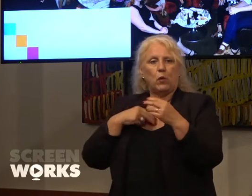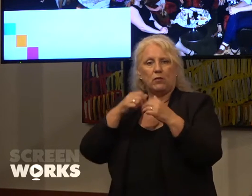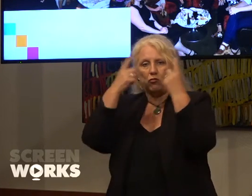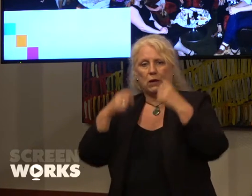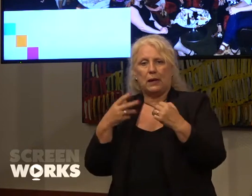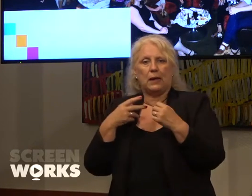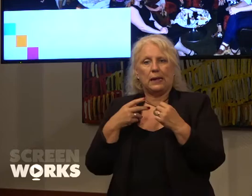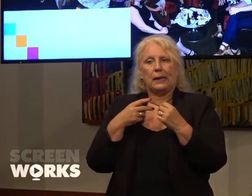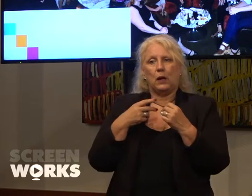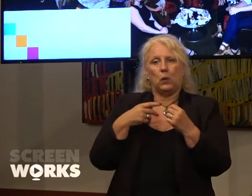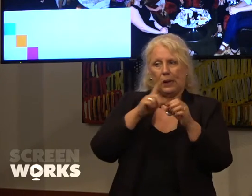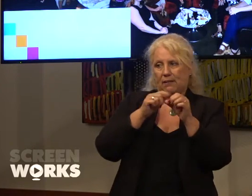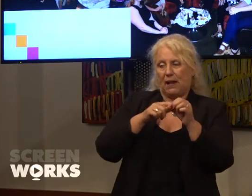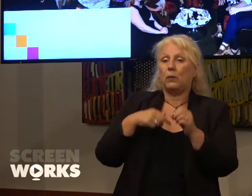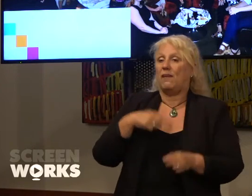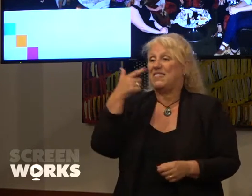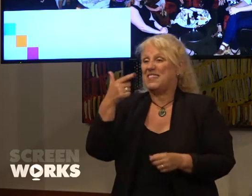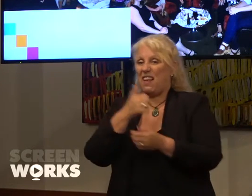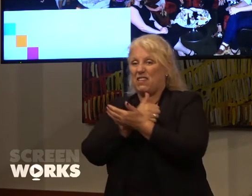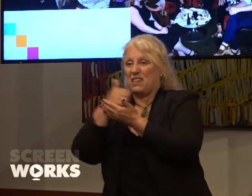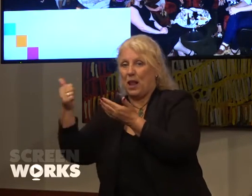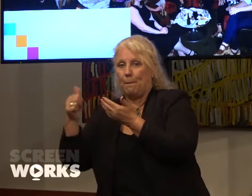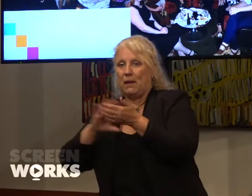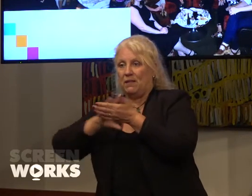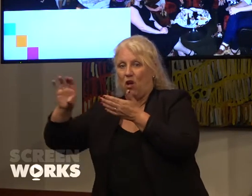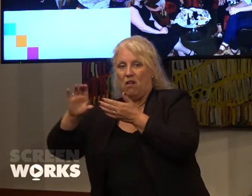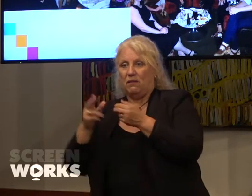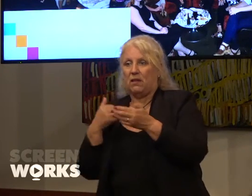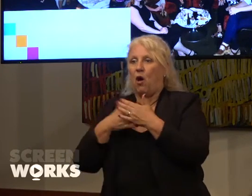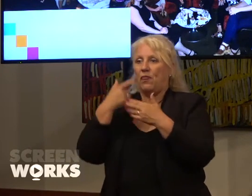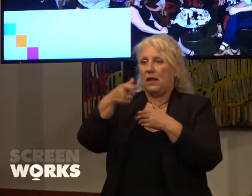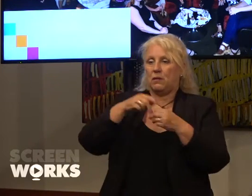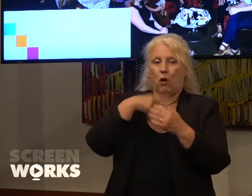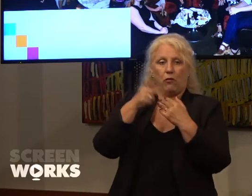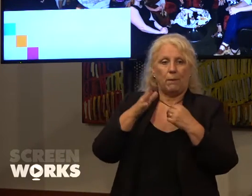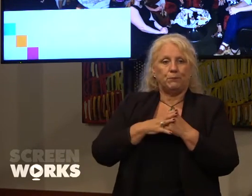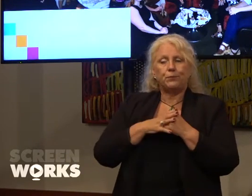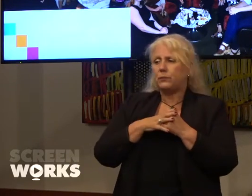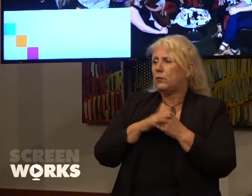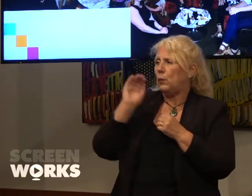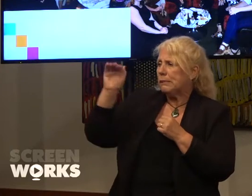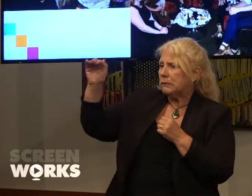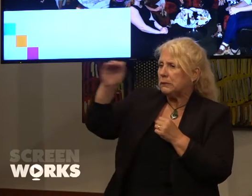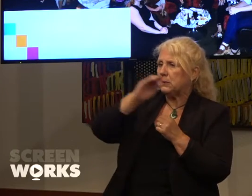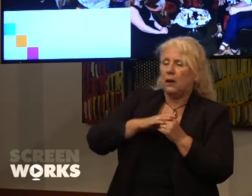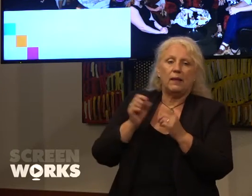figures for this program. We're making changes with our callouts to ensure there are specific requirements that will enable